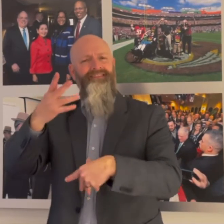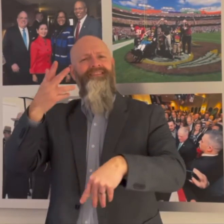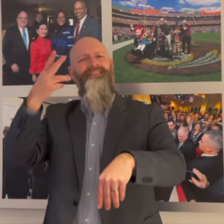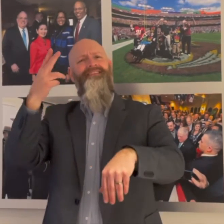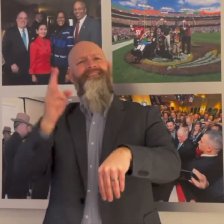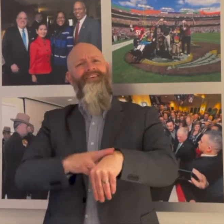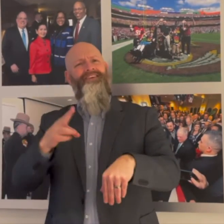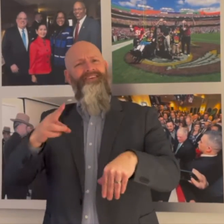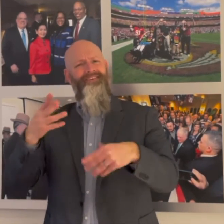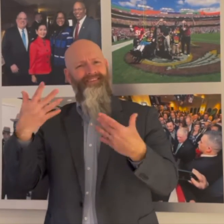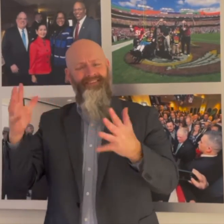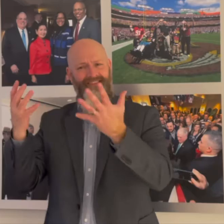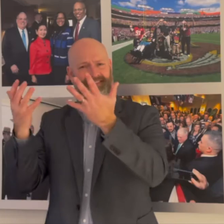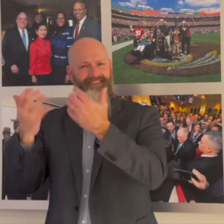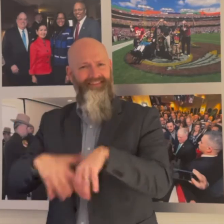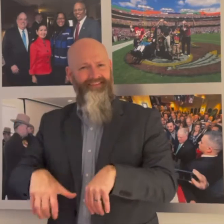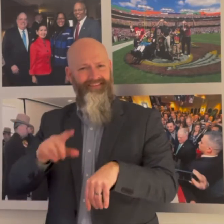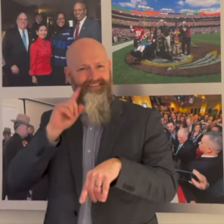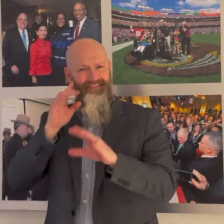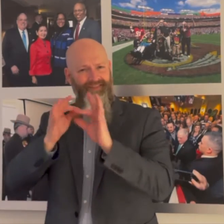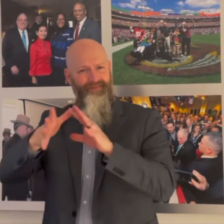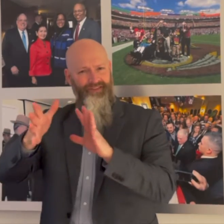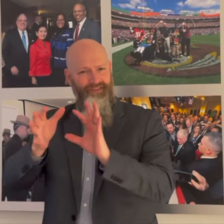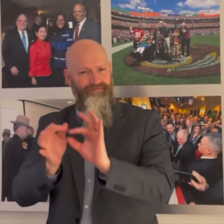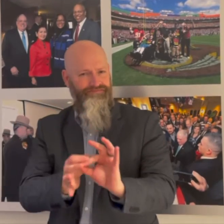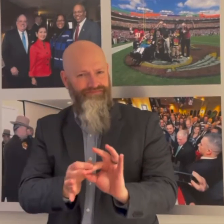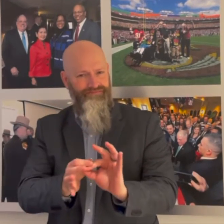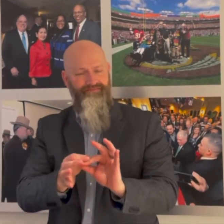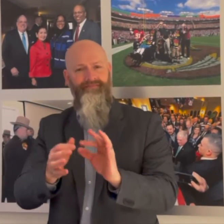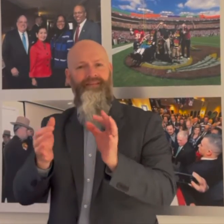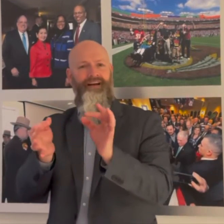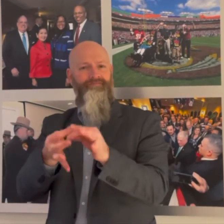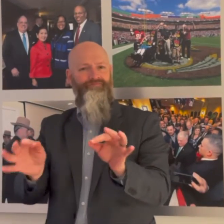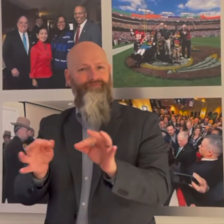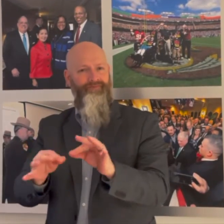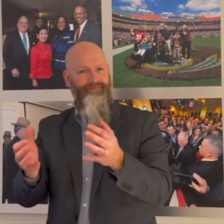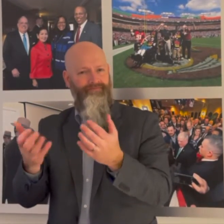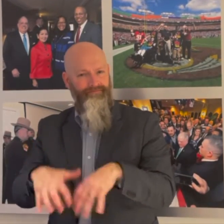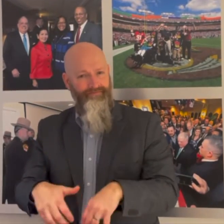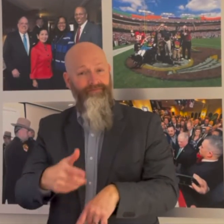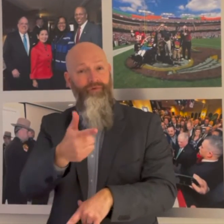And of course, access services are all set! This includes Deaf interpreters and real-time captions.